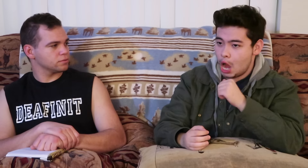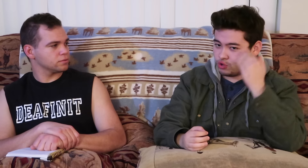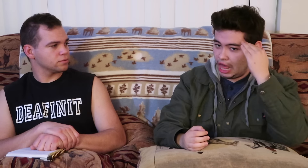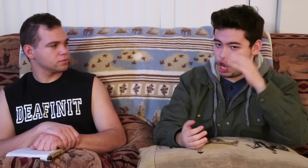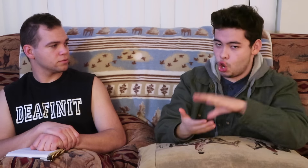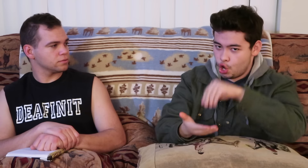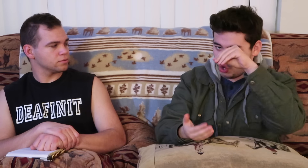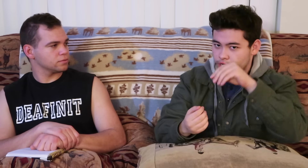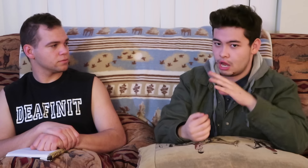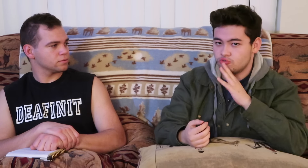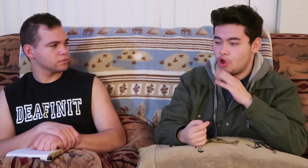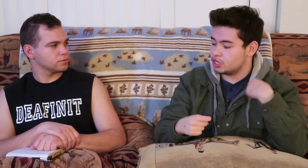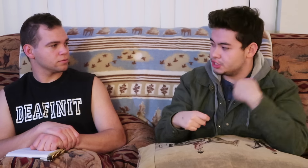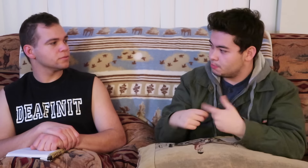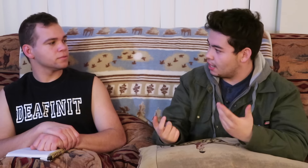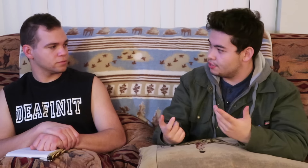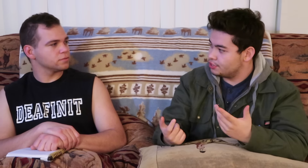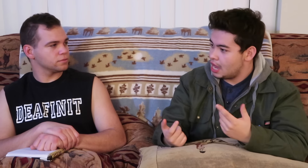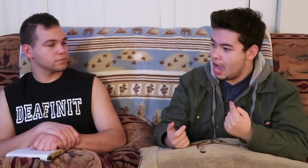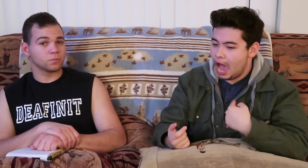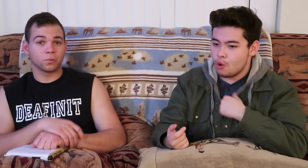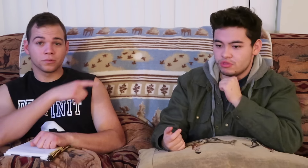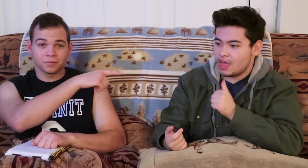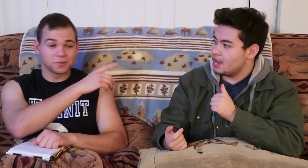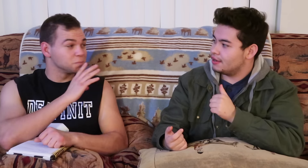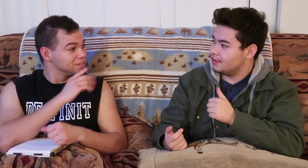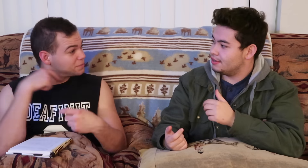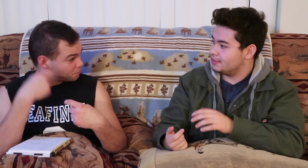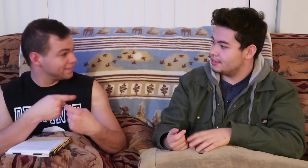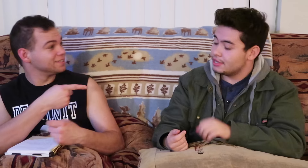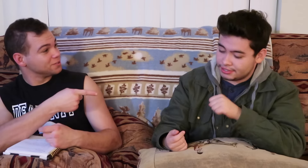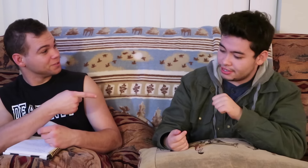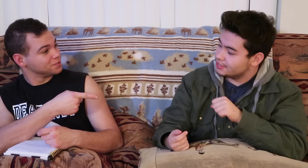i would not learn how to talk in spanish wow! you speaks spanish? yes.